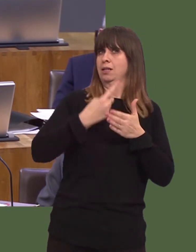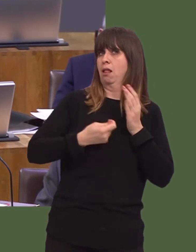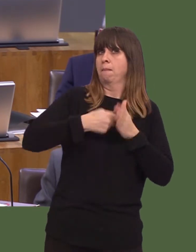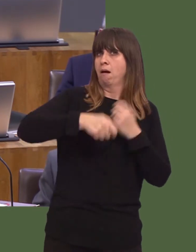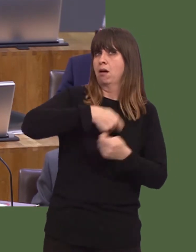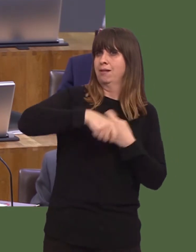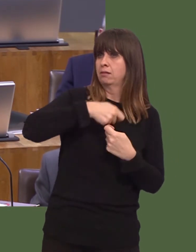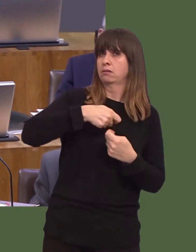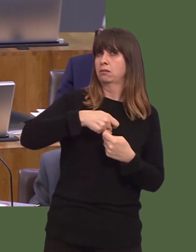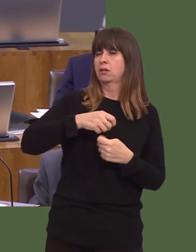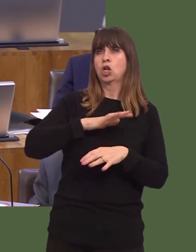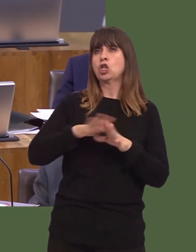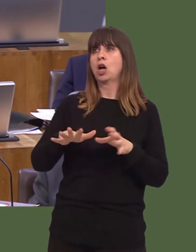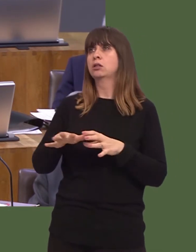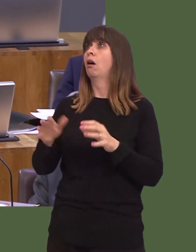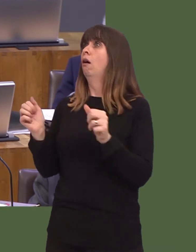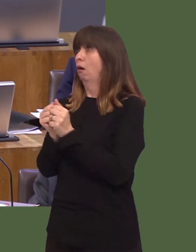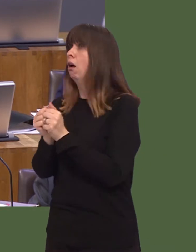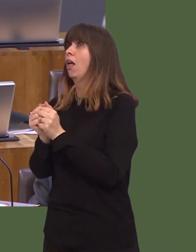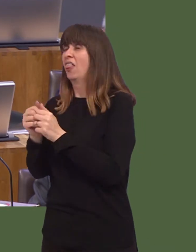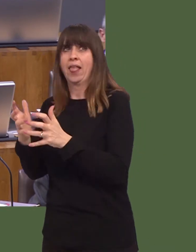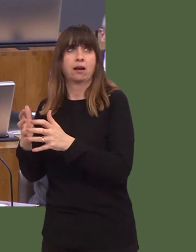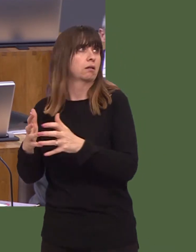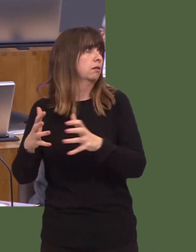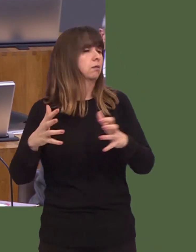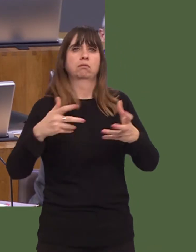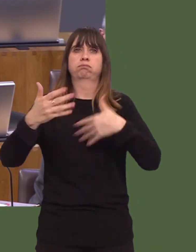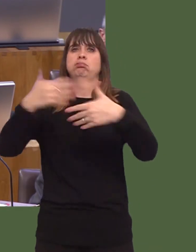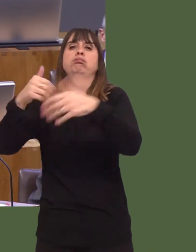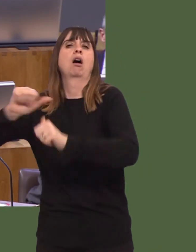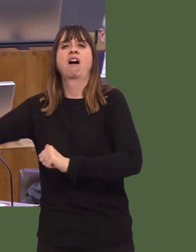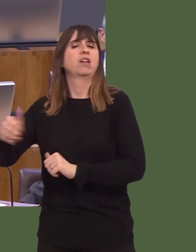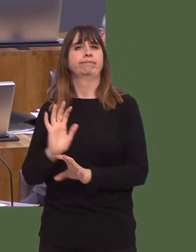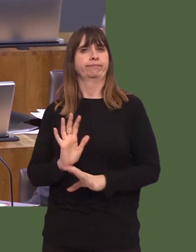rather than doing it a few years after that and then leaving a vacuum. Thatís in no-oneís interest. Dawn Bowden: 5.